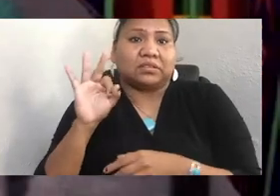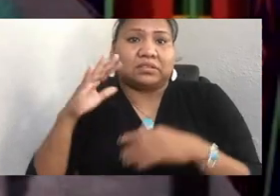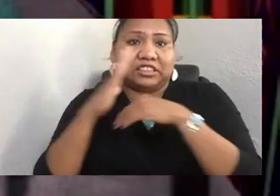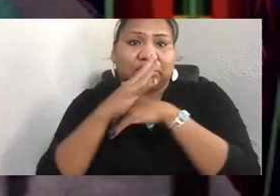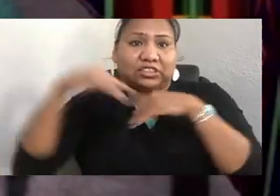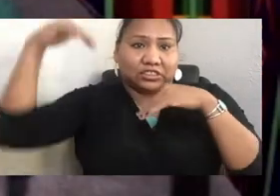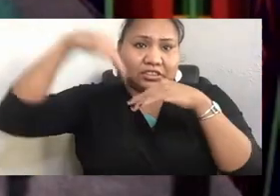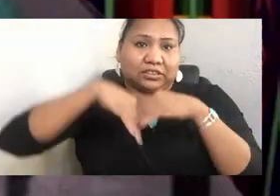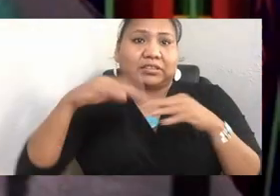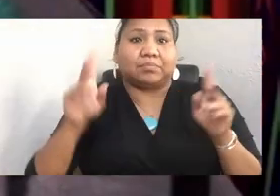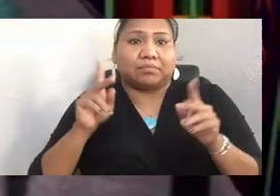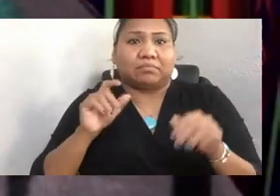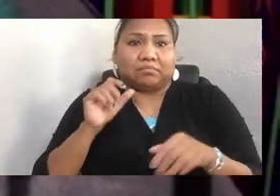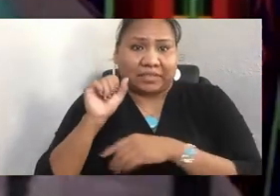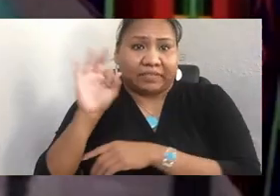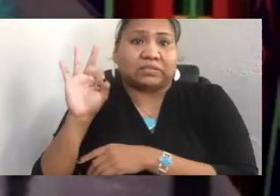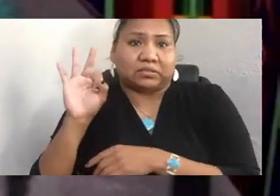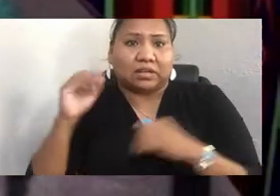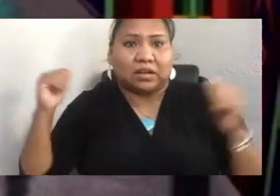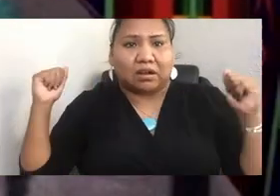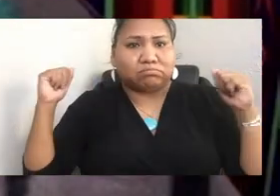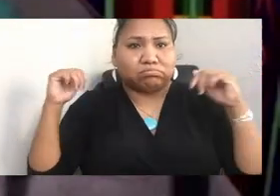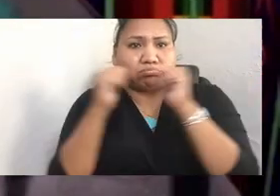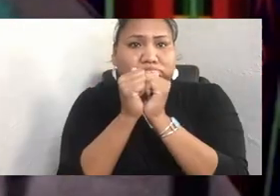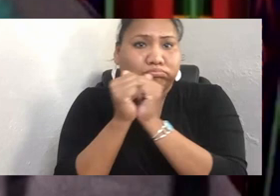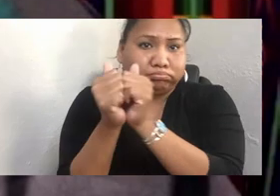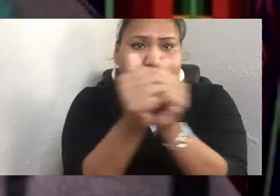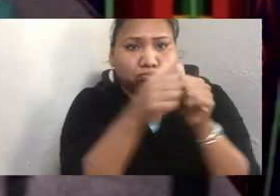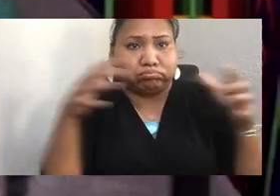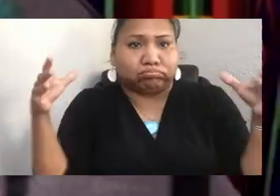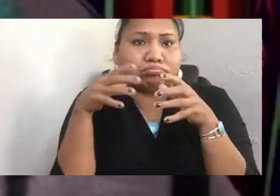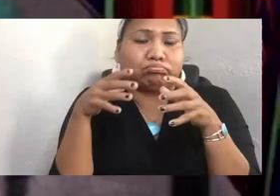and it was the City of Berkeley and the City Council there